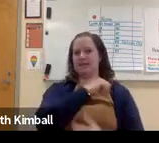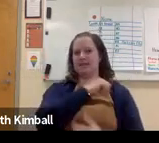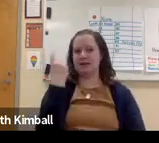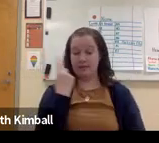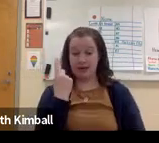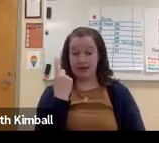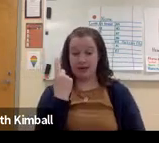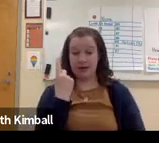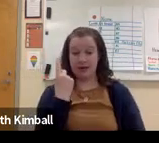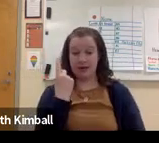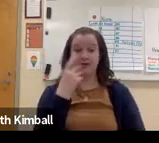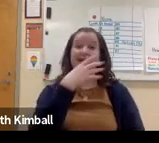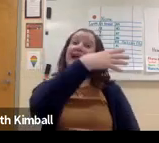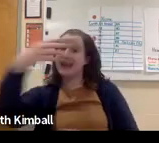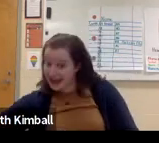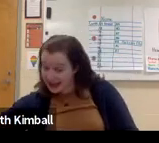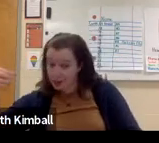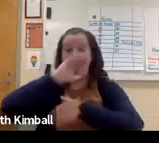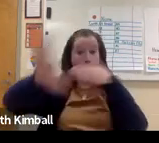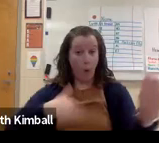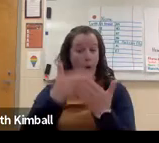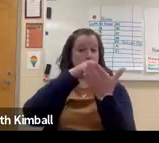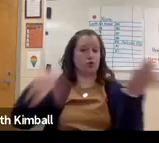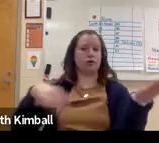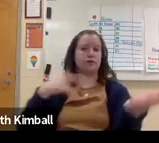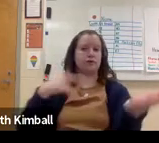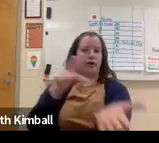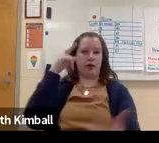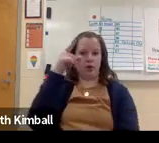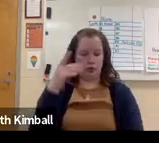because it makes it difficult for the students to catch all of the information.